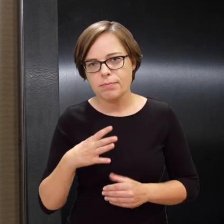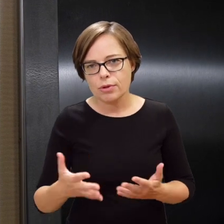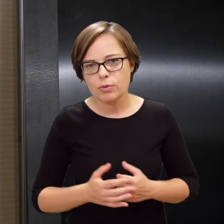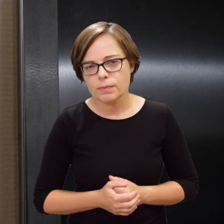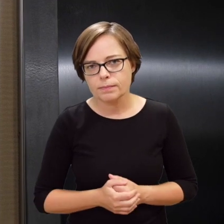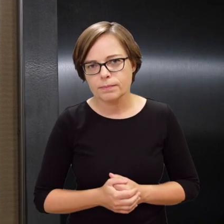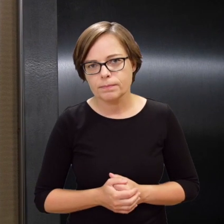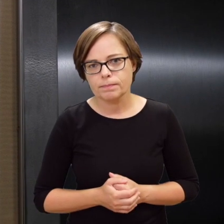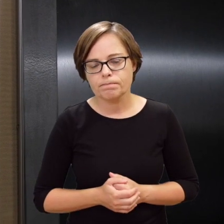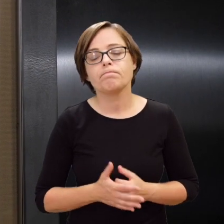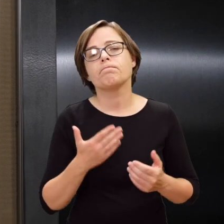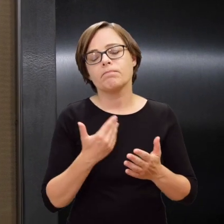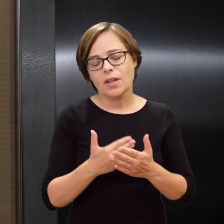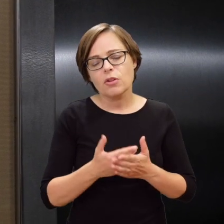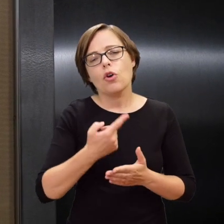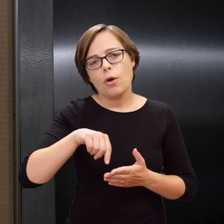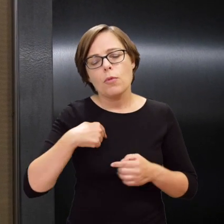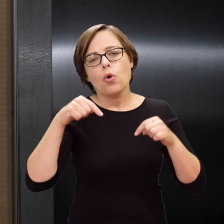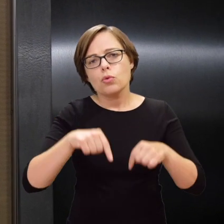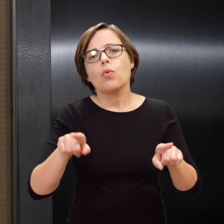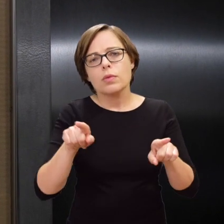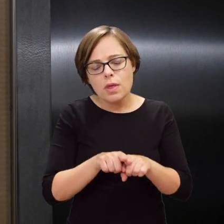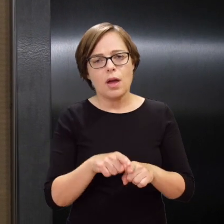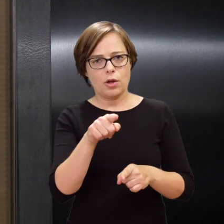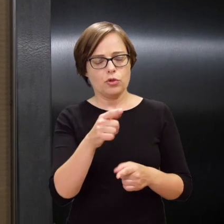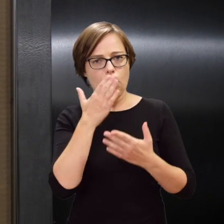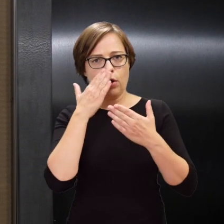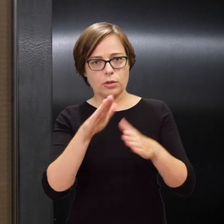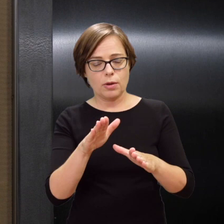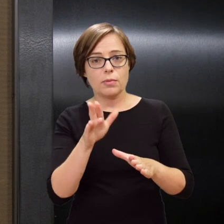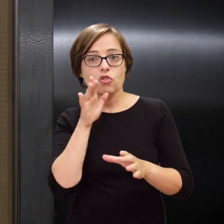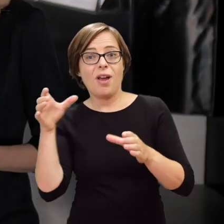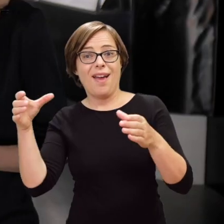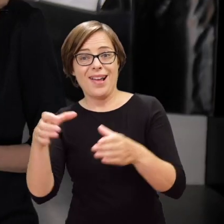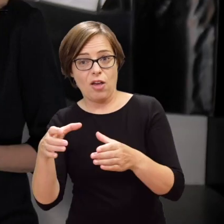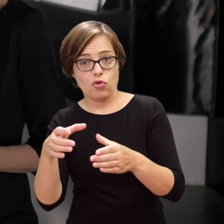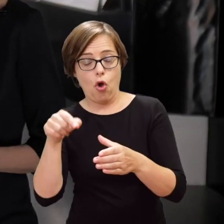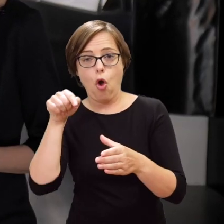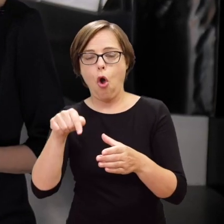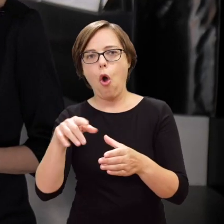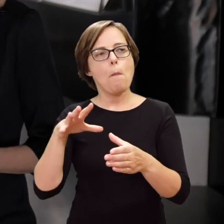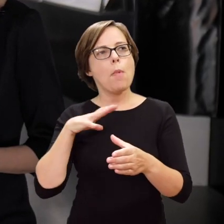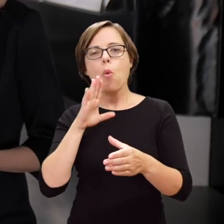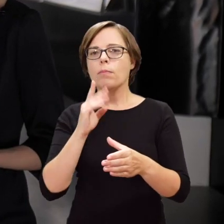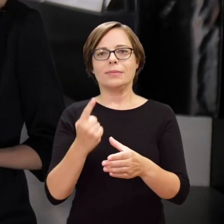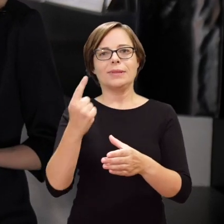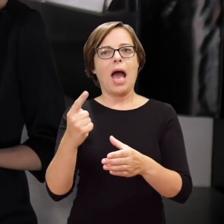In this section, we point to the fact that the ghetto and the Uprising did not happen in a vacuum.